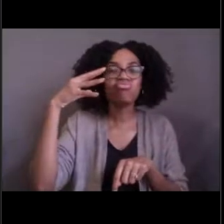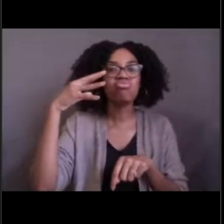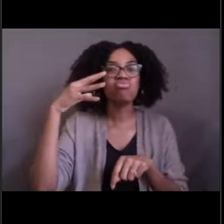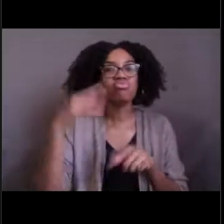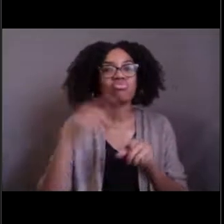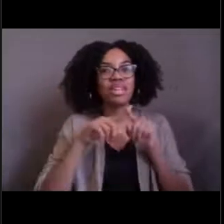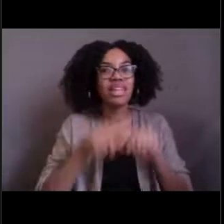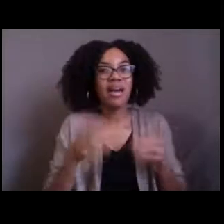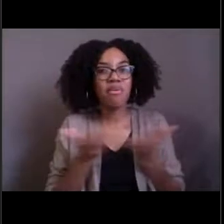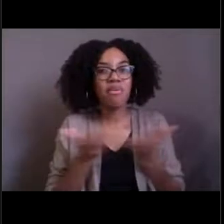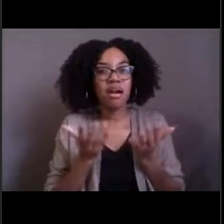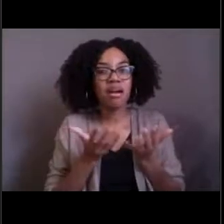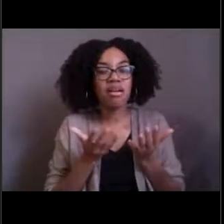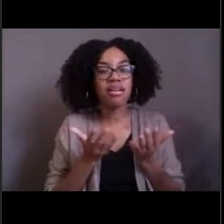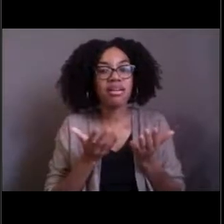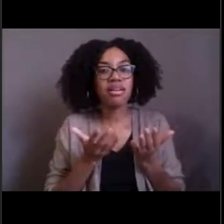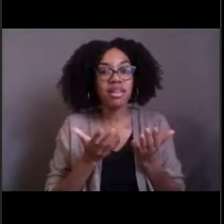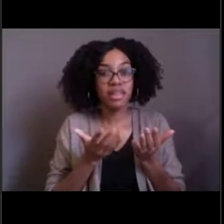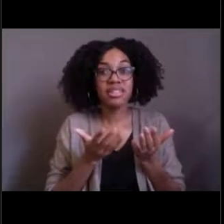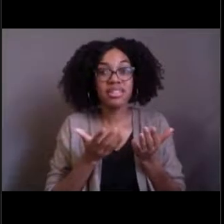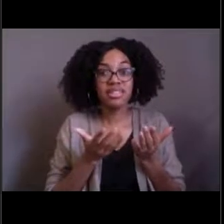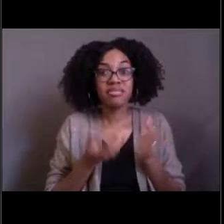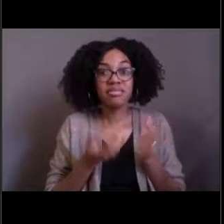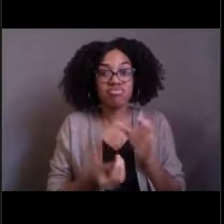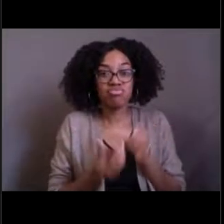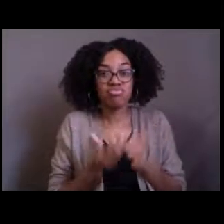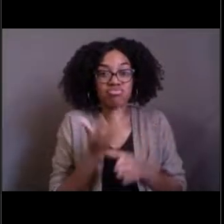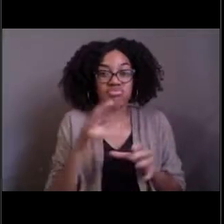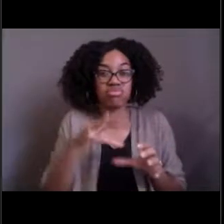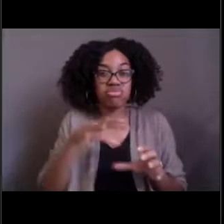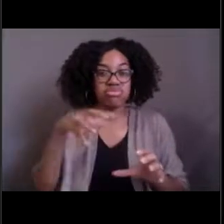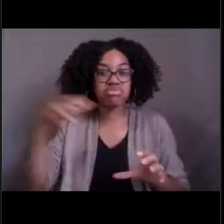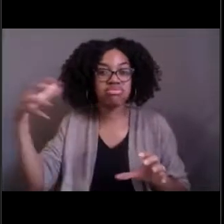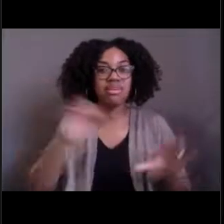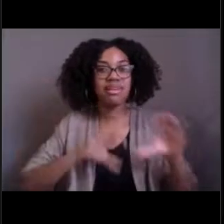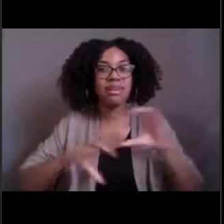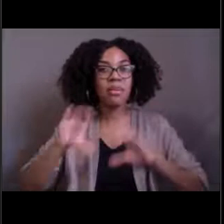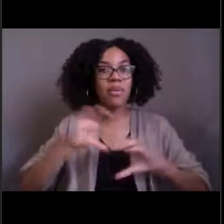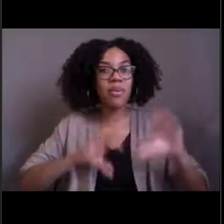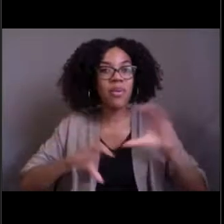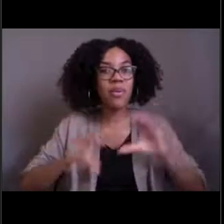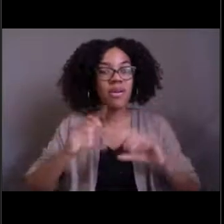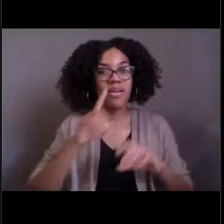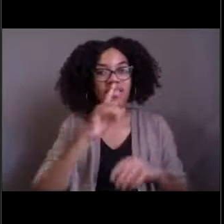they are basically living off of chemicals, which was so unique and such a game-changing discovery